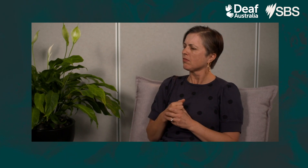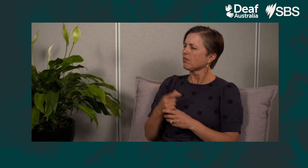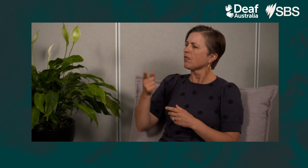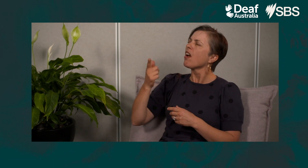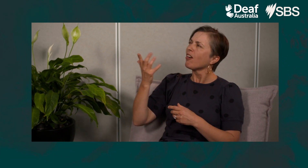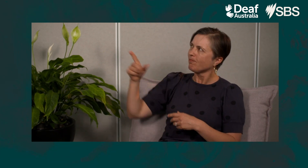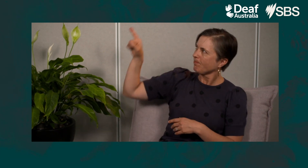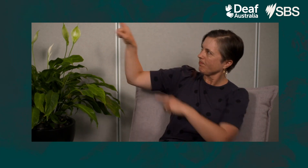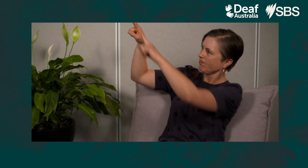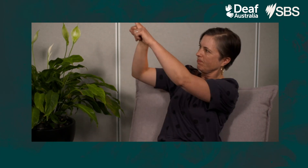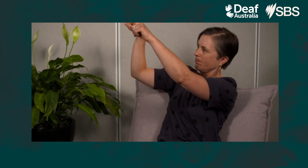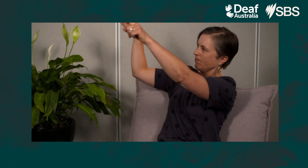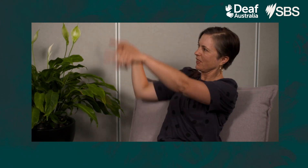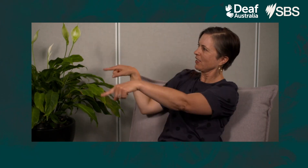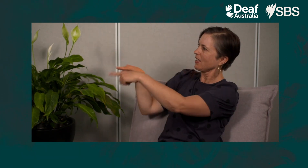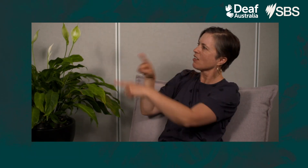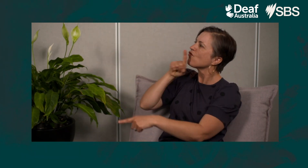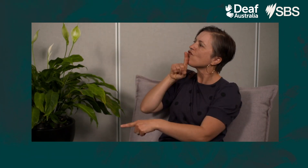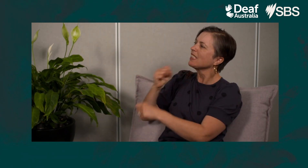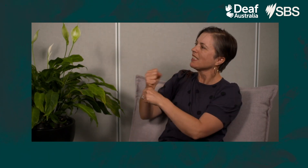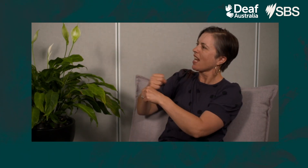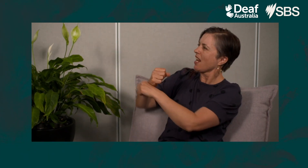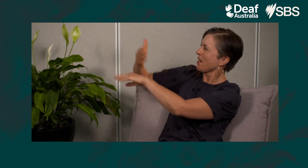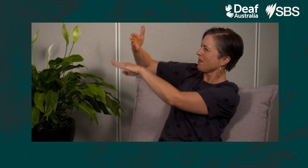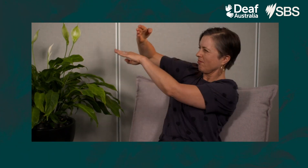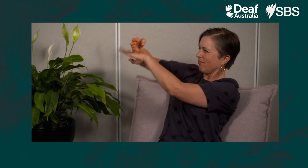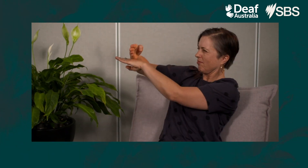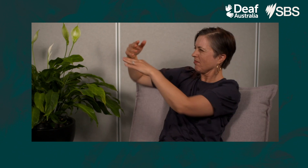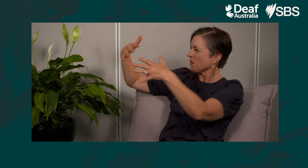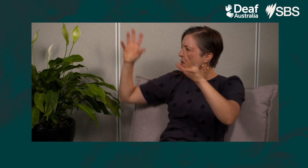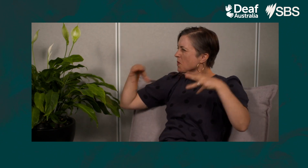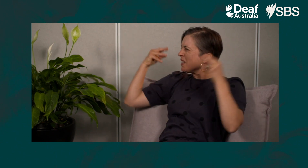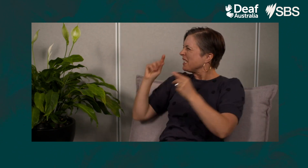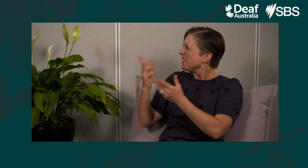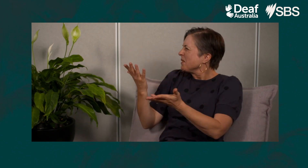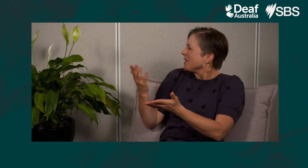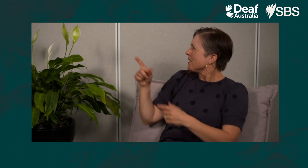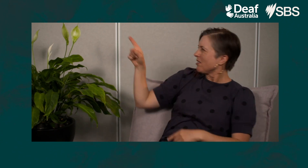They pointed to a picture of a red car on the wall. It was a flashy red car.